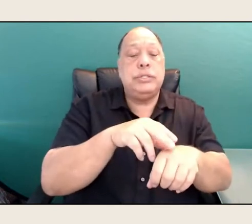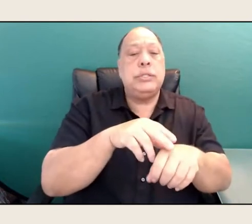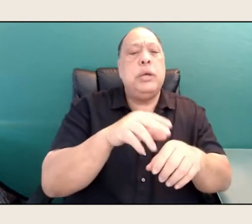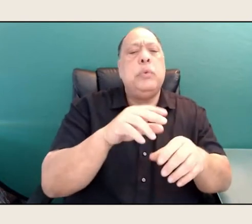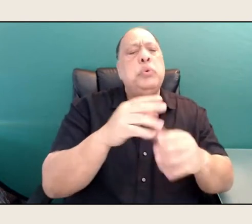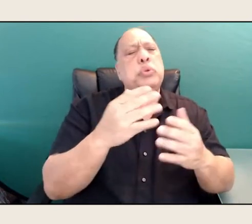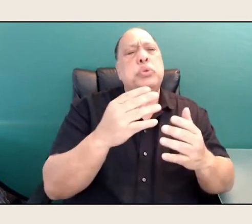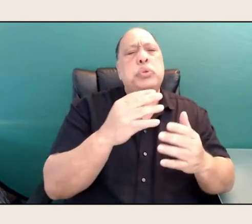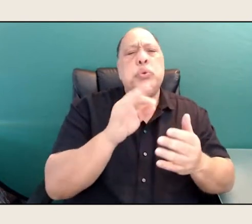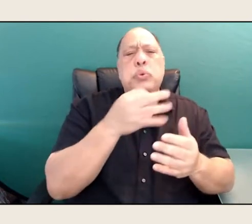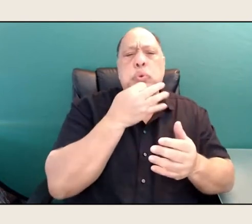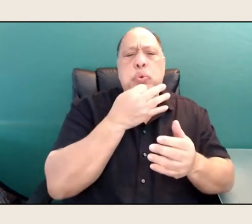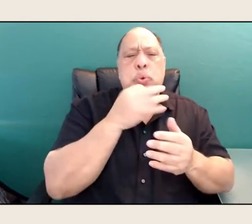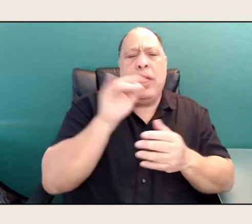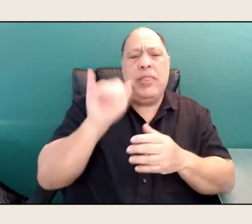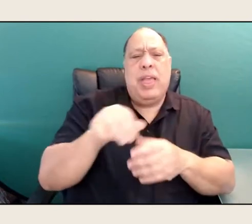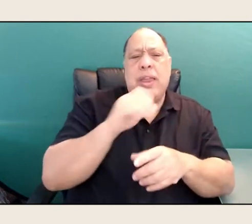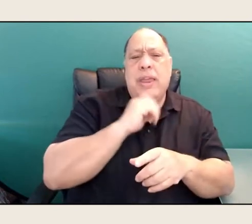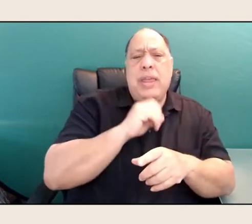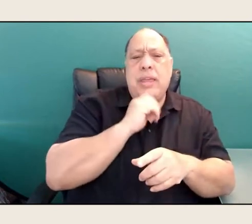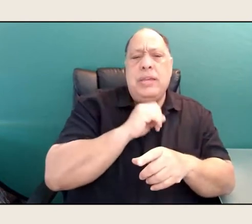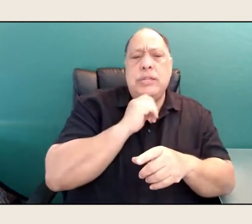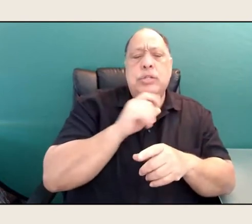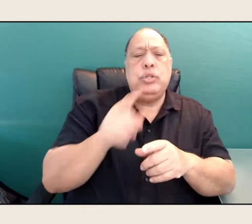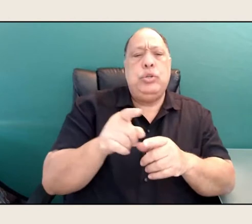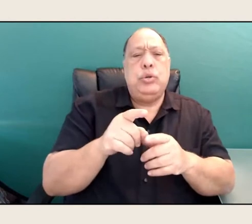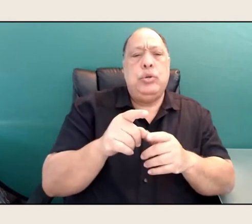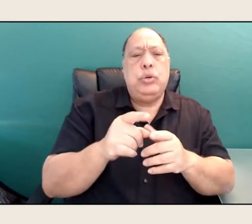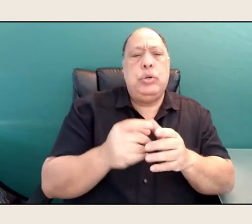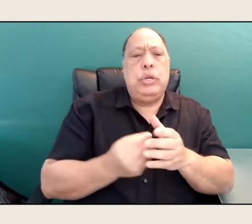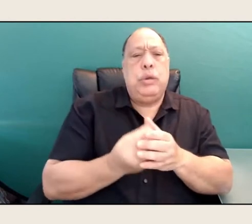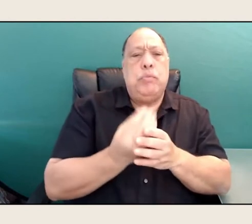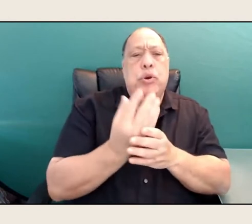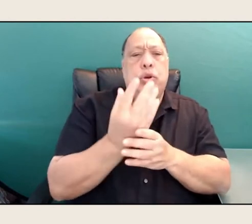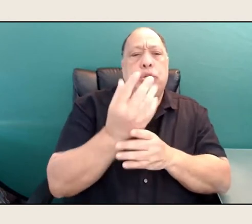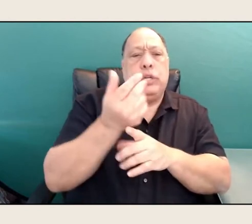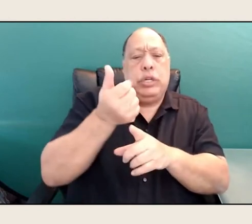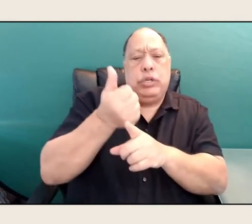that age where you're emerging into your adult self,